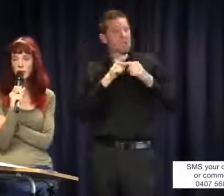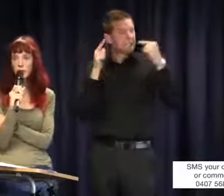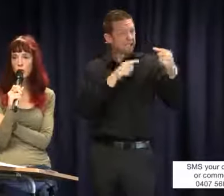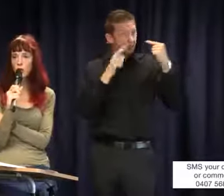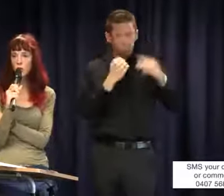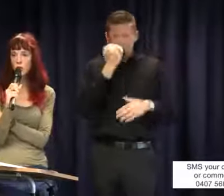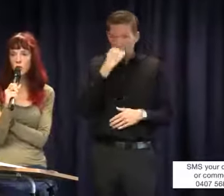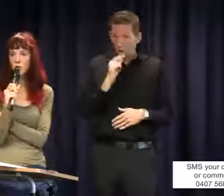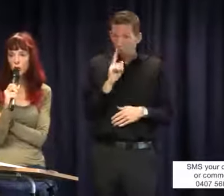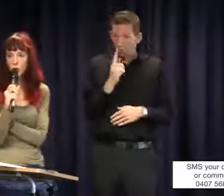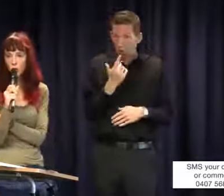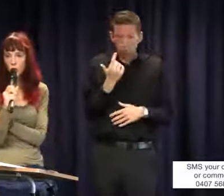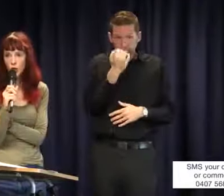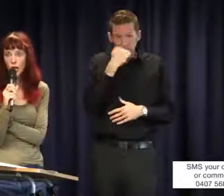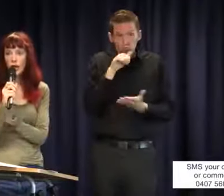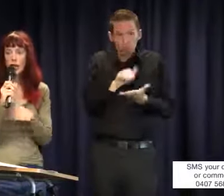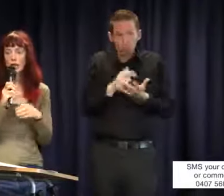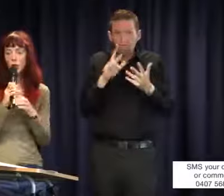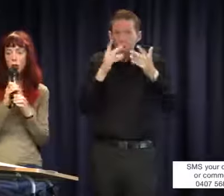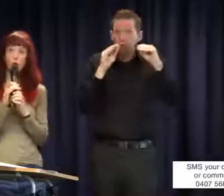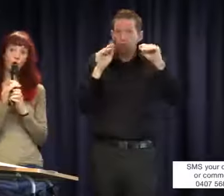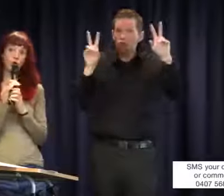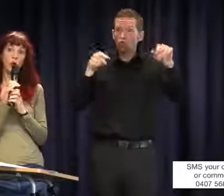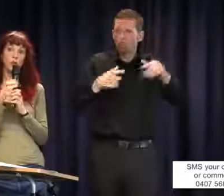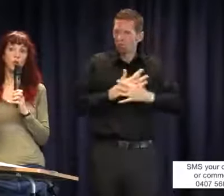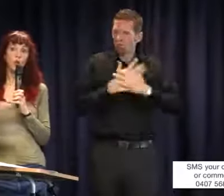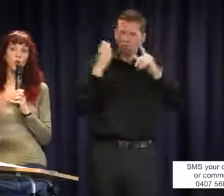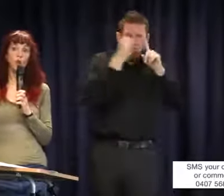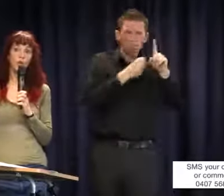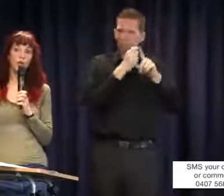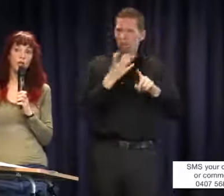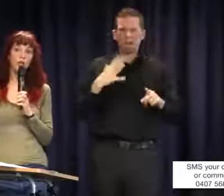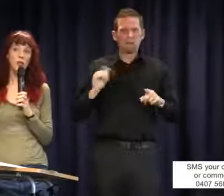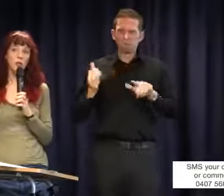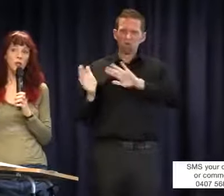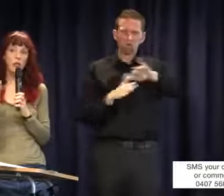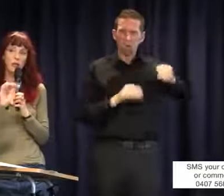education is huge. It's got to stop, which is why we have to change the system rather